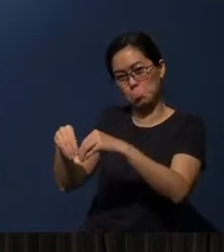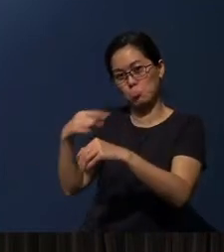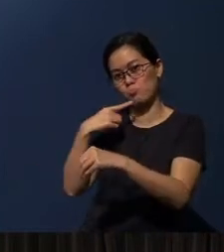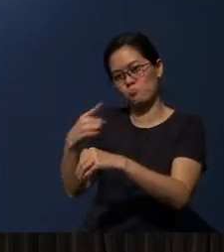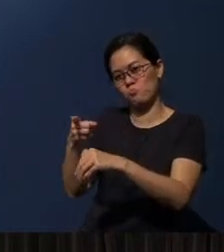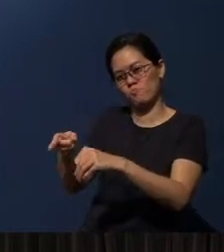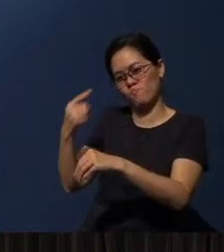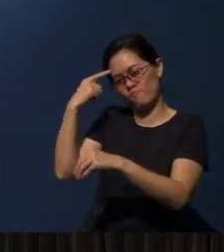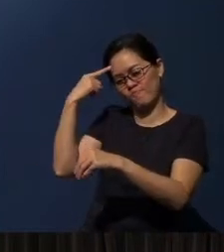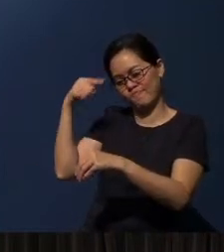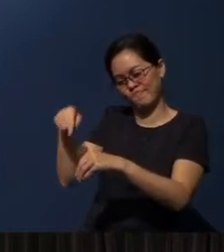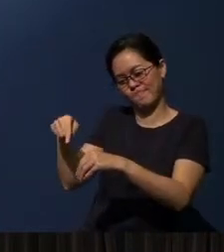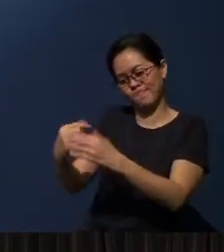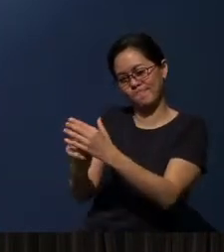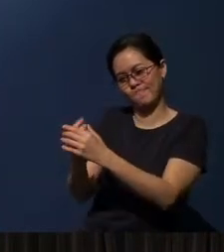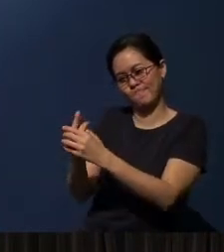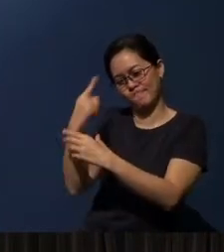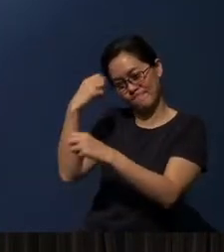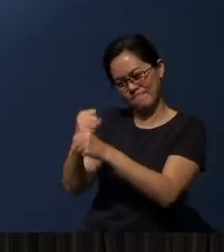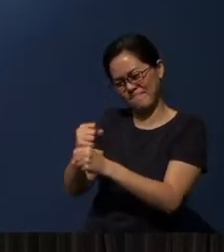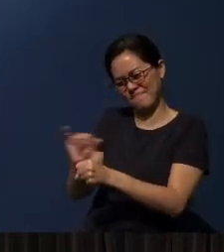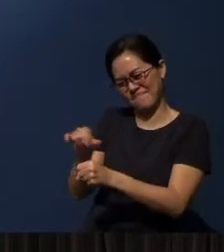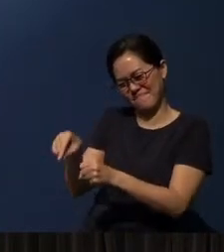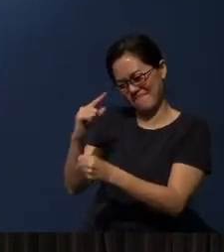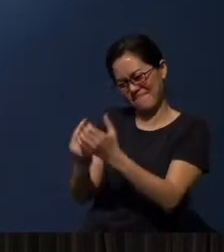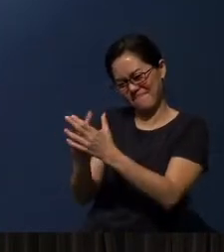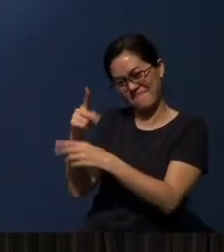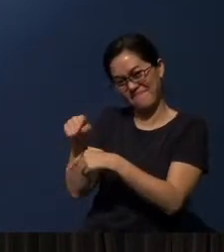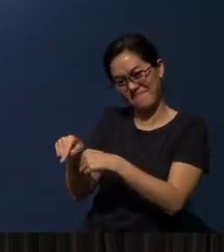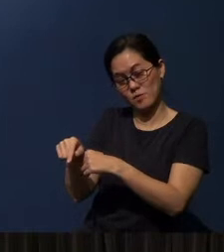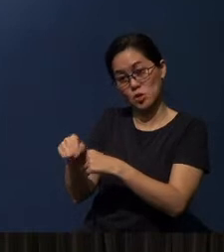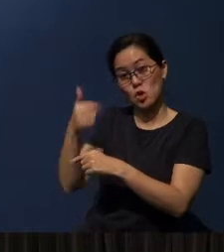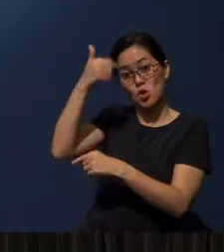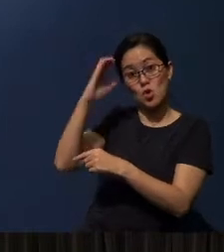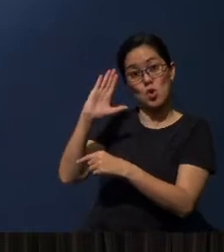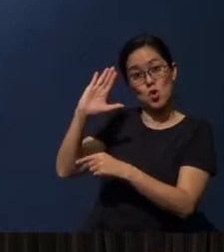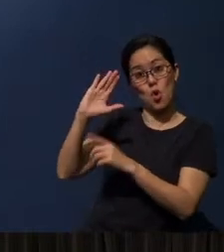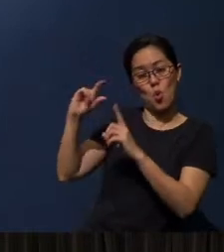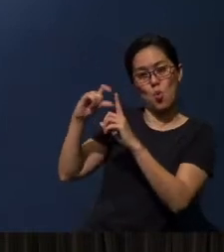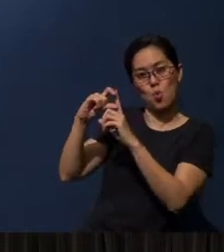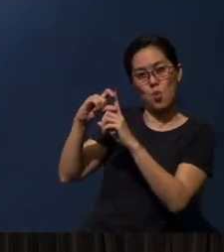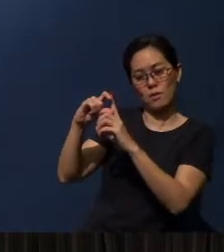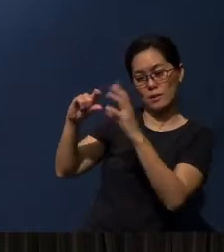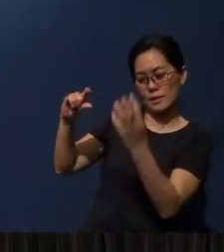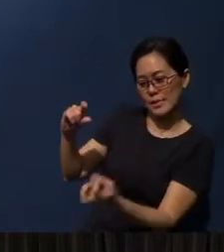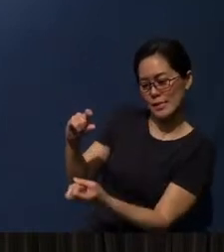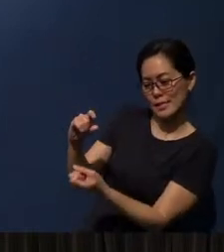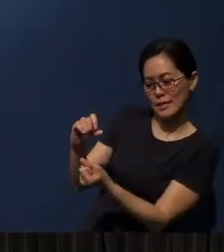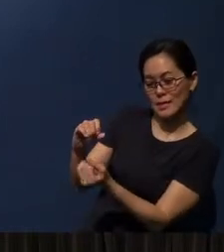Think of faith. Faith (is) like that plant, and the Word of God is like the soil that is in the potted plant.